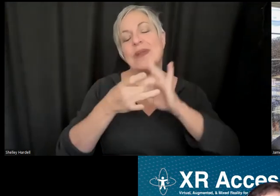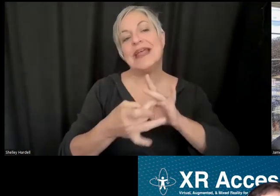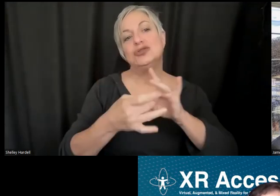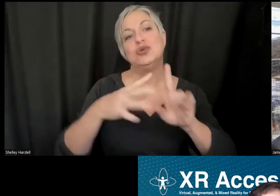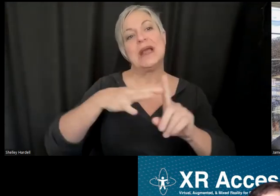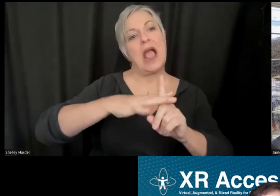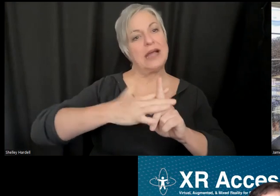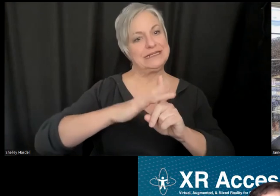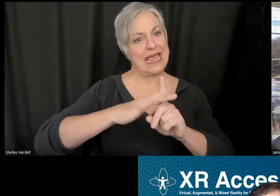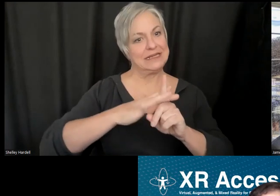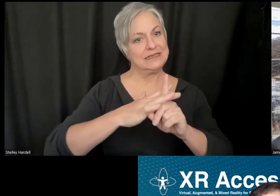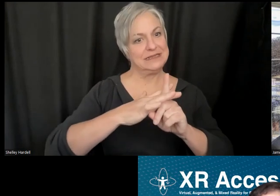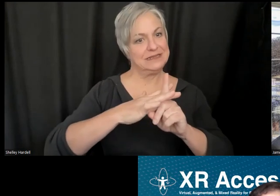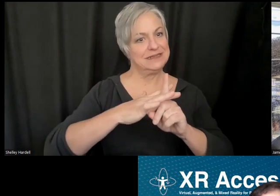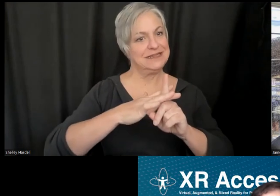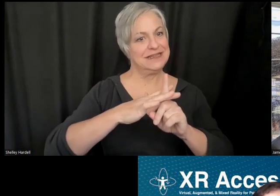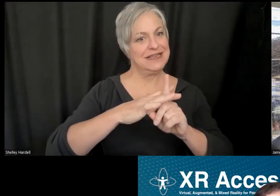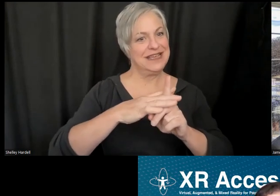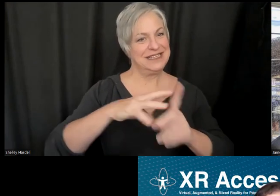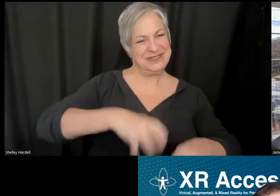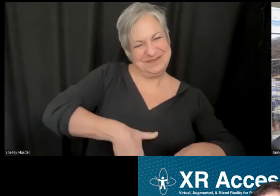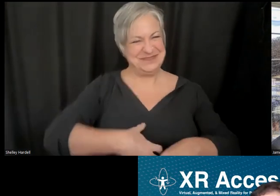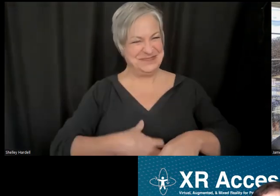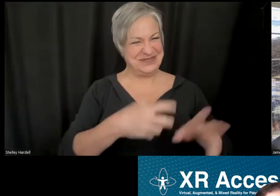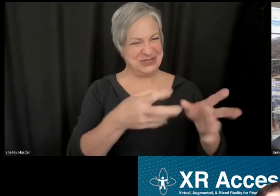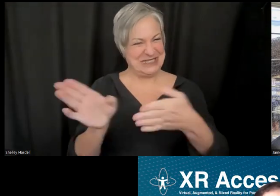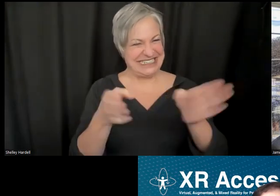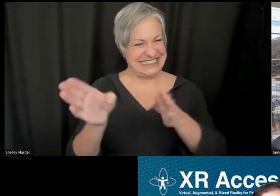that I think it'll be helpful to have AI help with. I remember